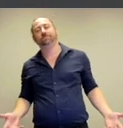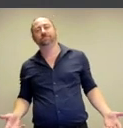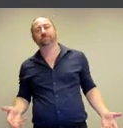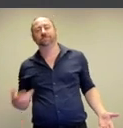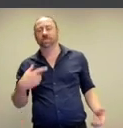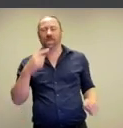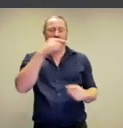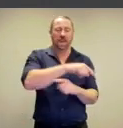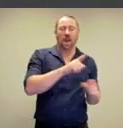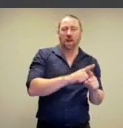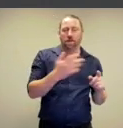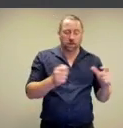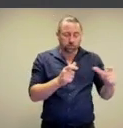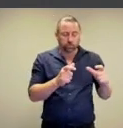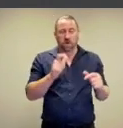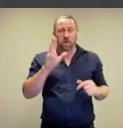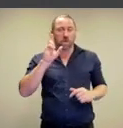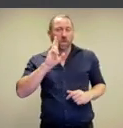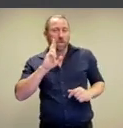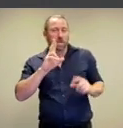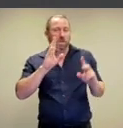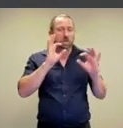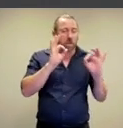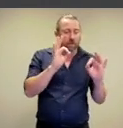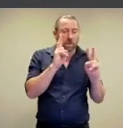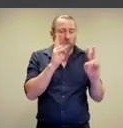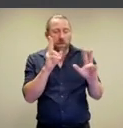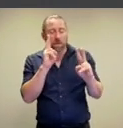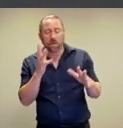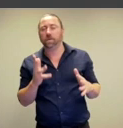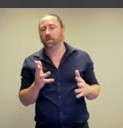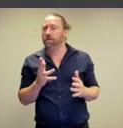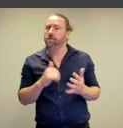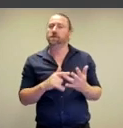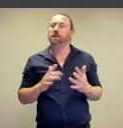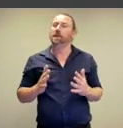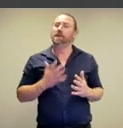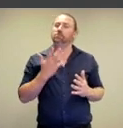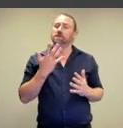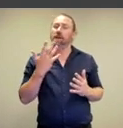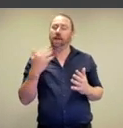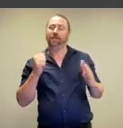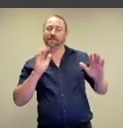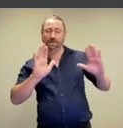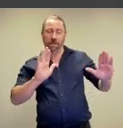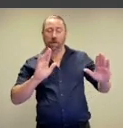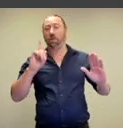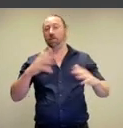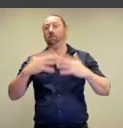of how we always try to control our weight.' Yeah, absolutely.